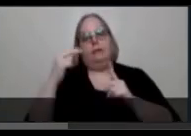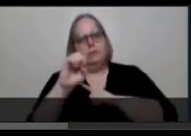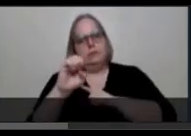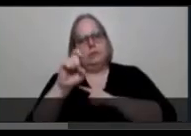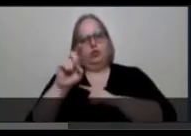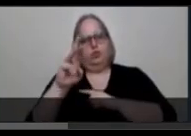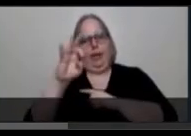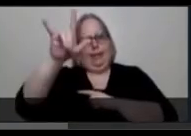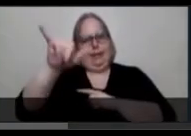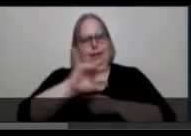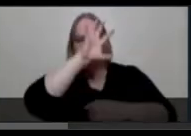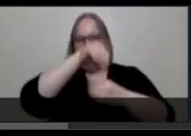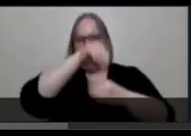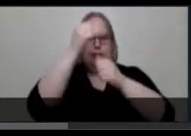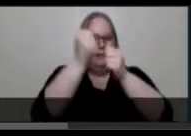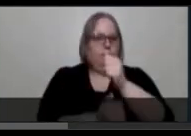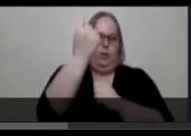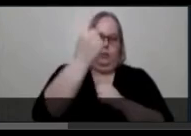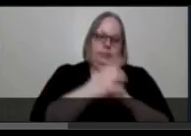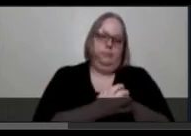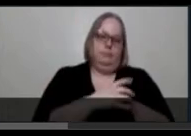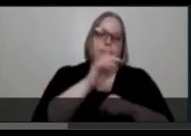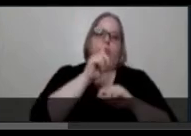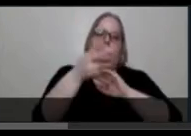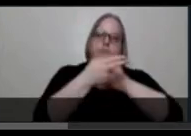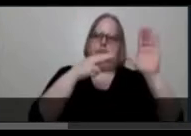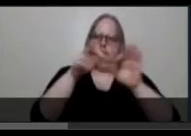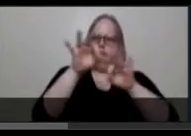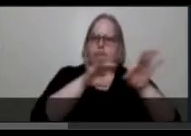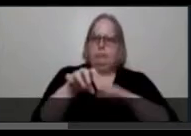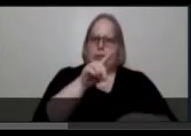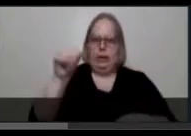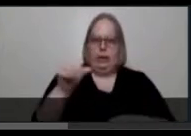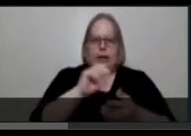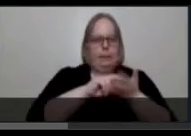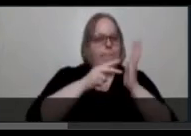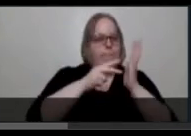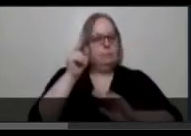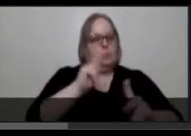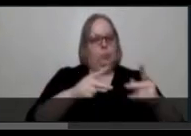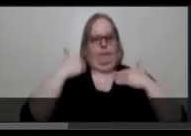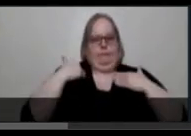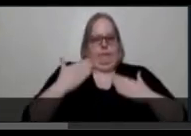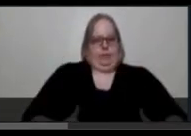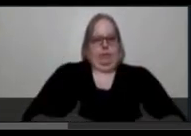[They] define disability broadly to include people with physical impairments, people who belong